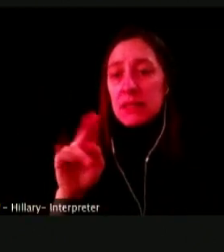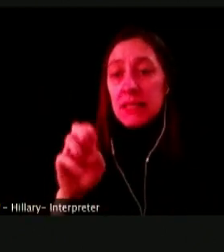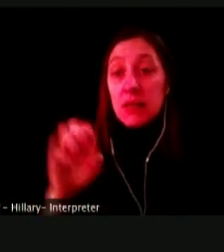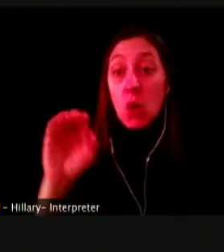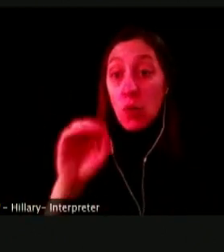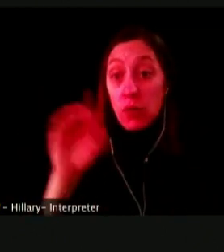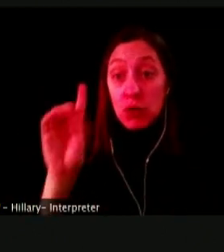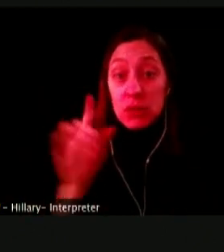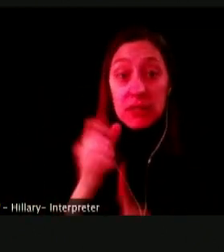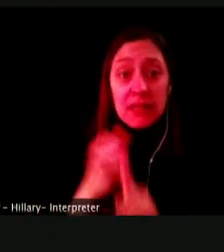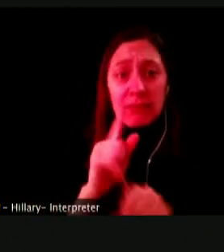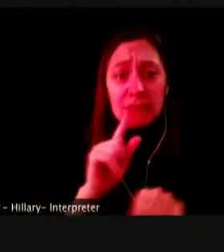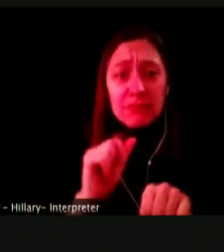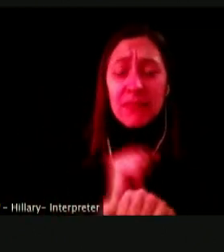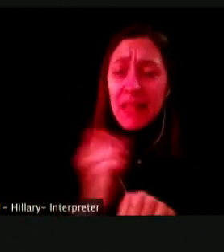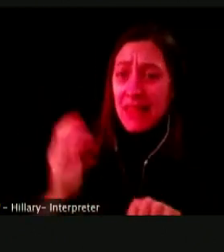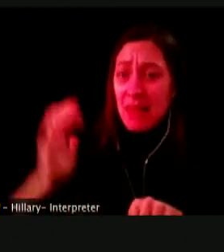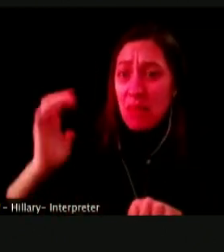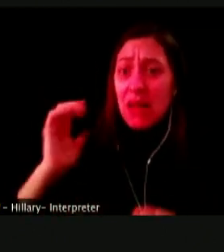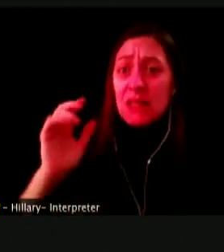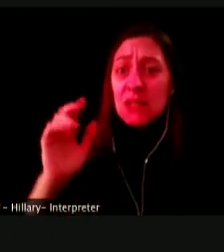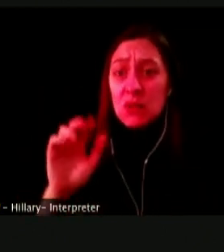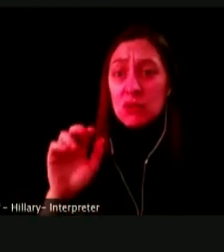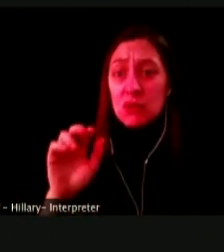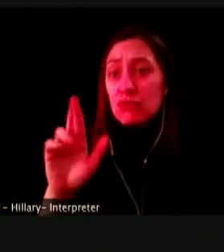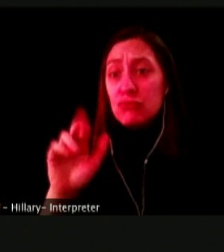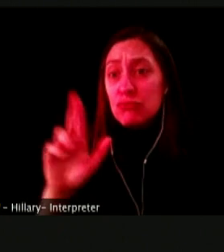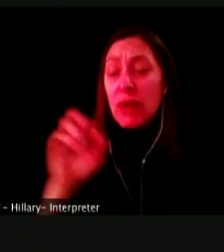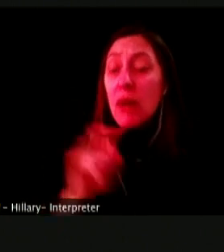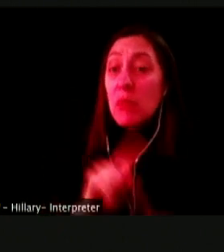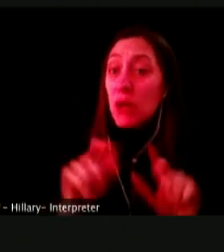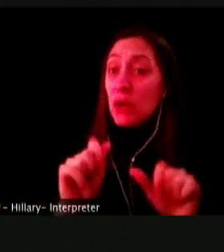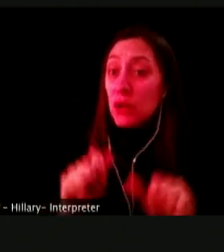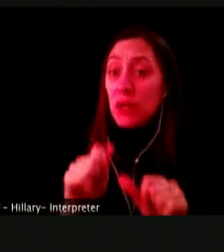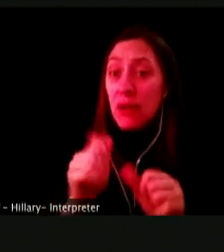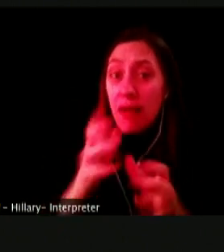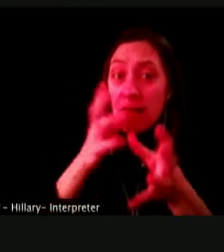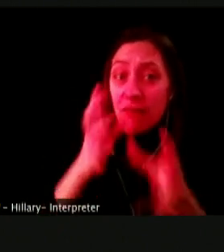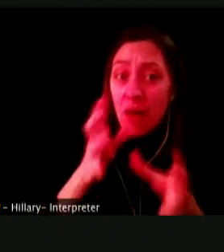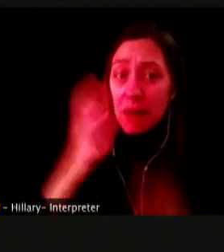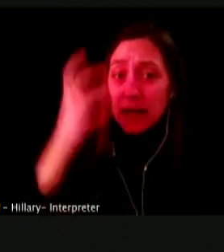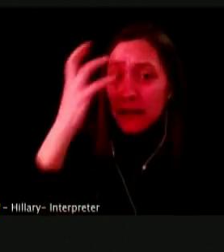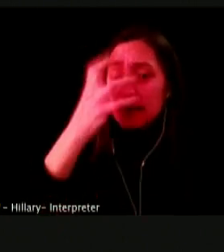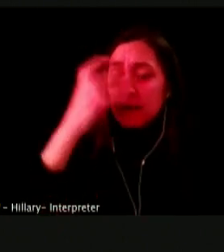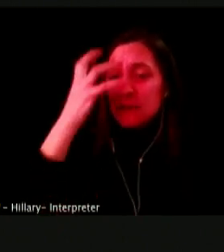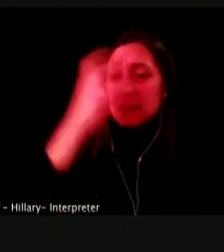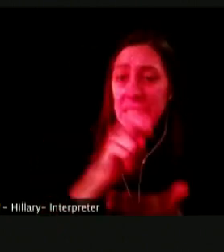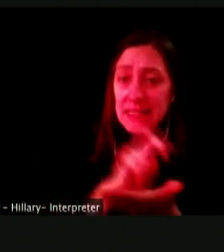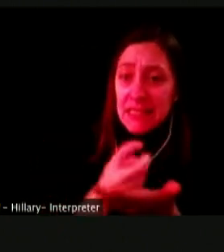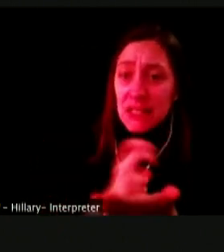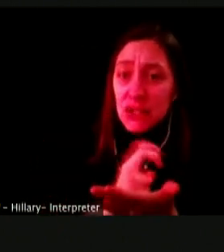RARE IN THE PAST WHICH INCLUDES VOMITING, HEADACHES, DIZZINESS, SEIZURES AND ASSOCIATION WHILE VAPING.